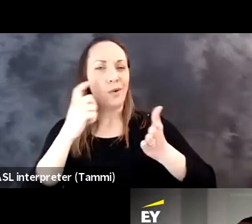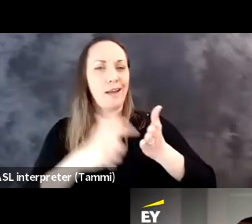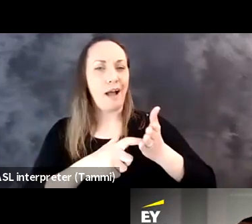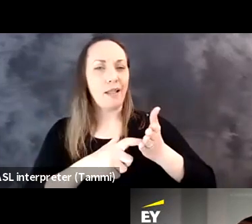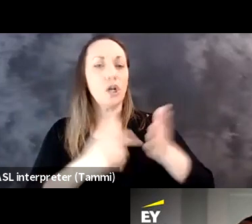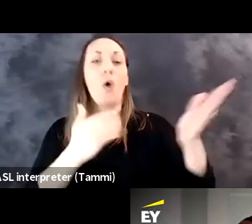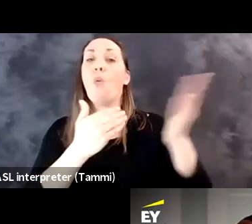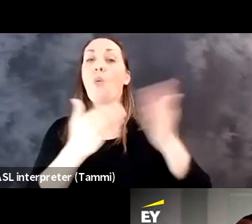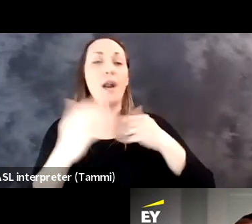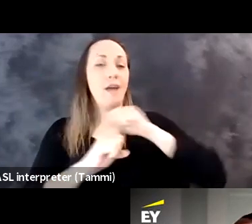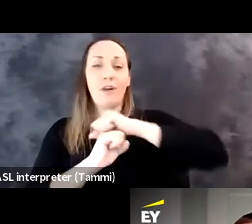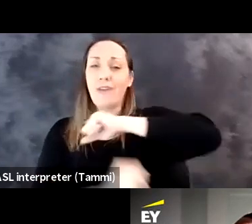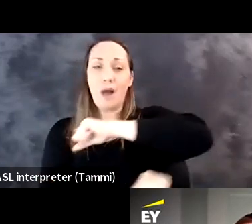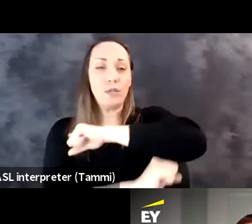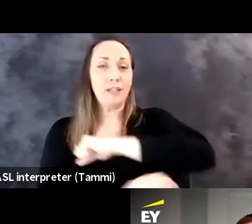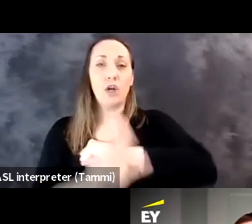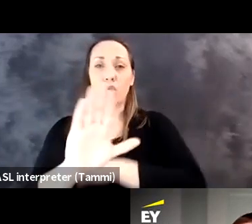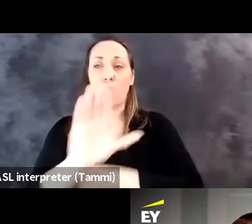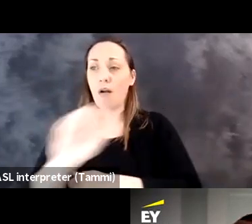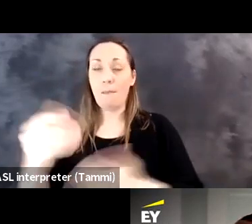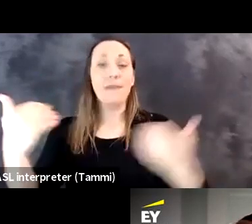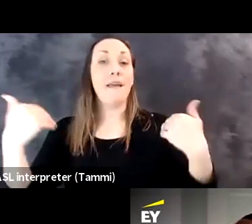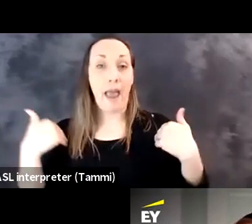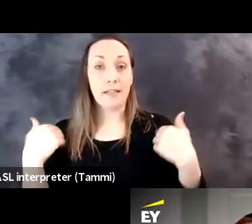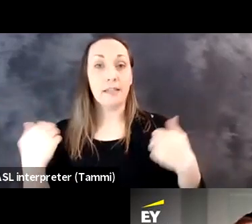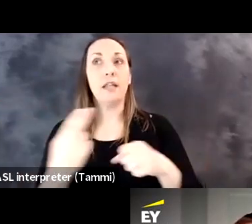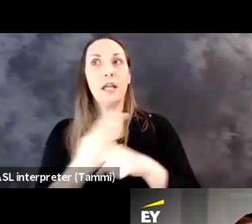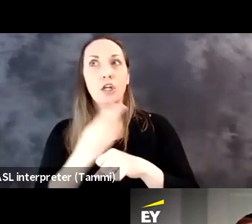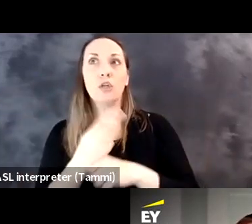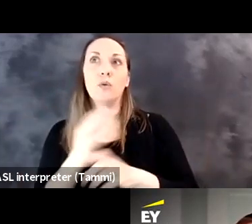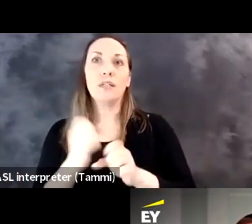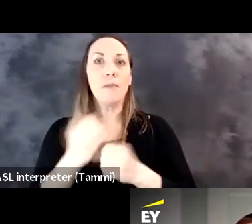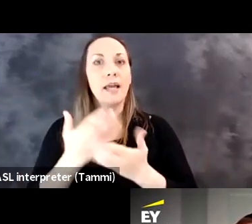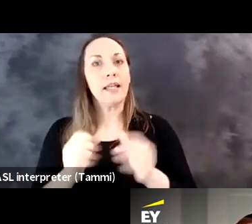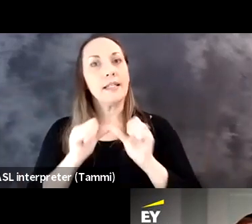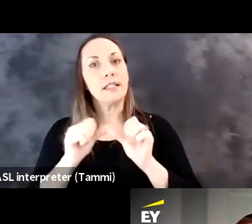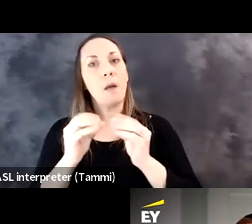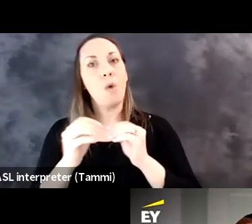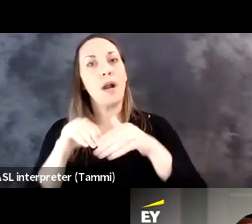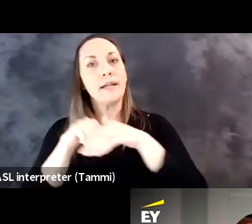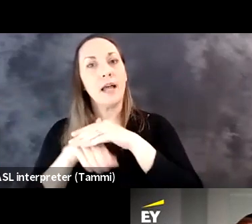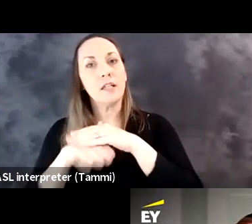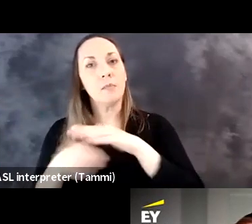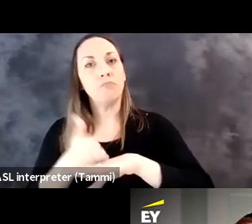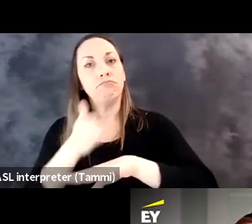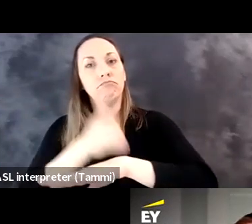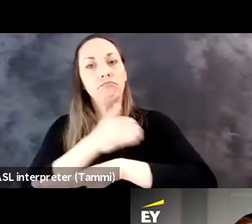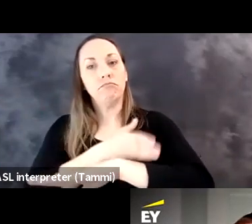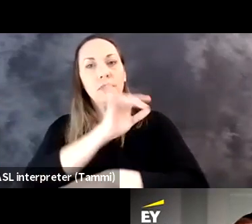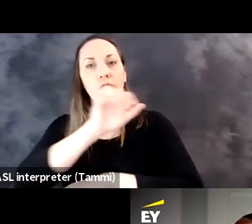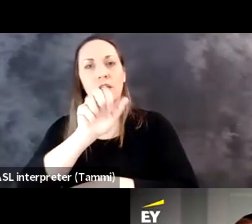Maria Town: I think that's so important to acknowledge, that whatever foundation companies have, they can use